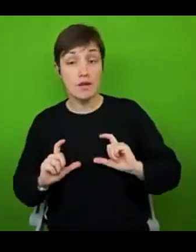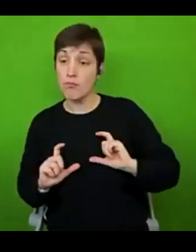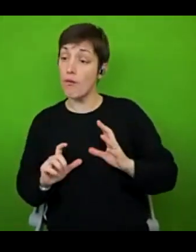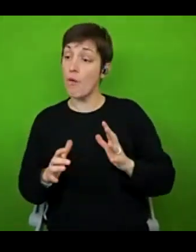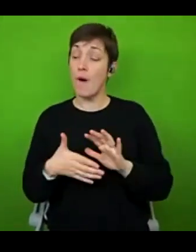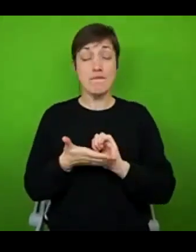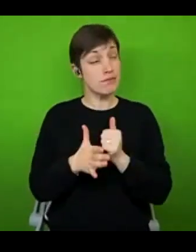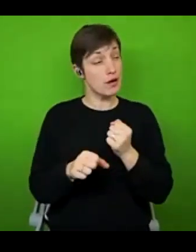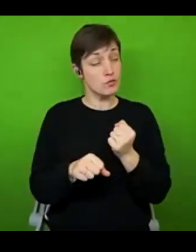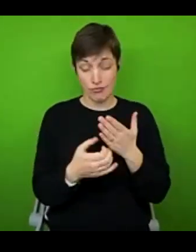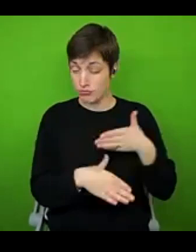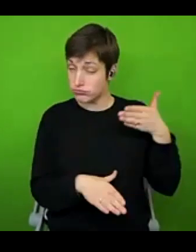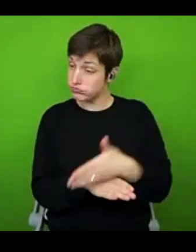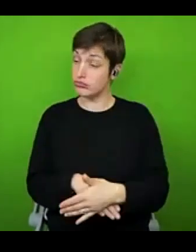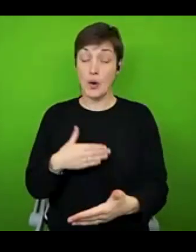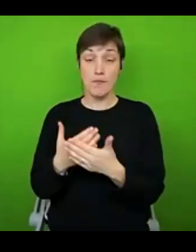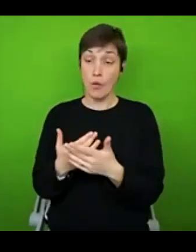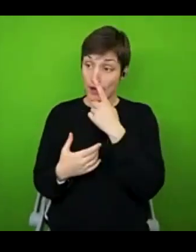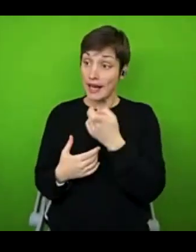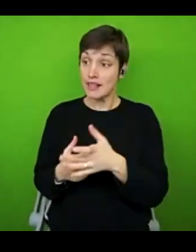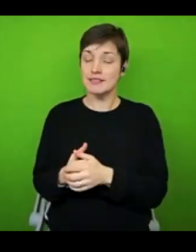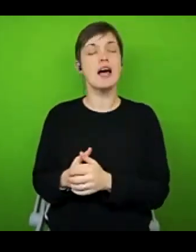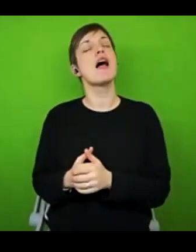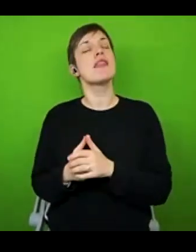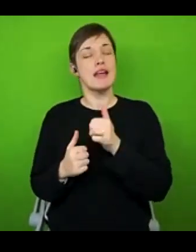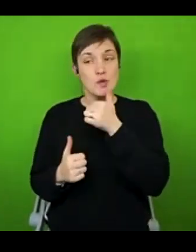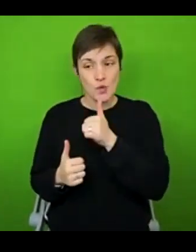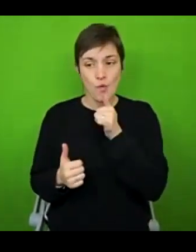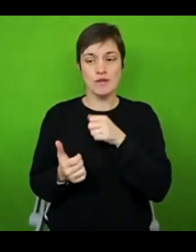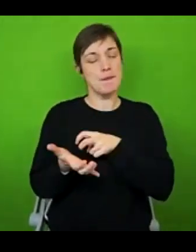more then mobility aids are for you too and you have full permission to use them.